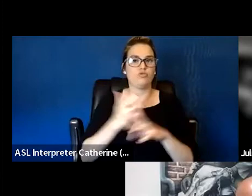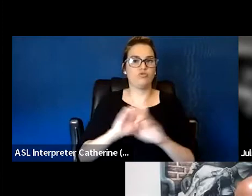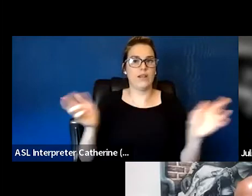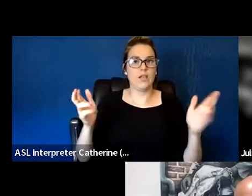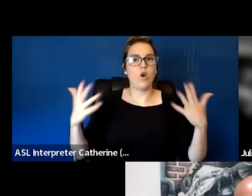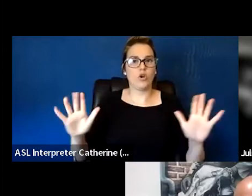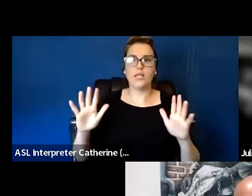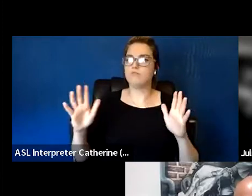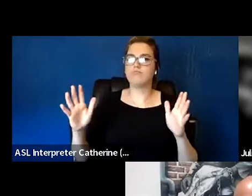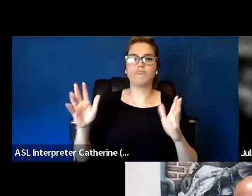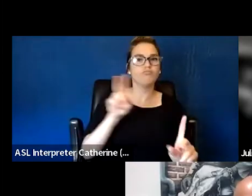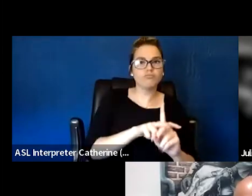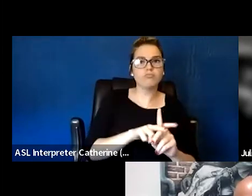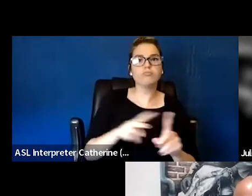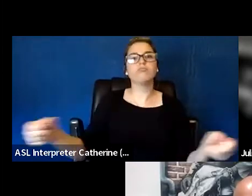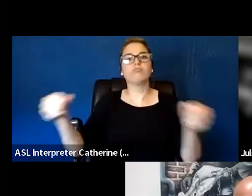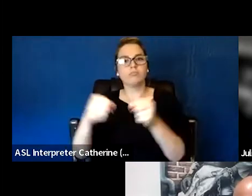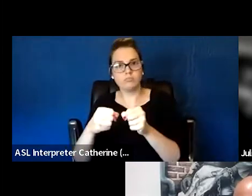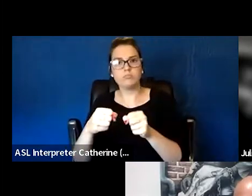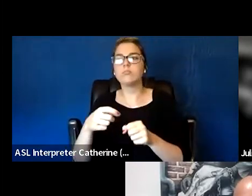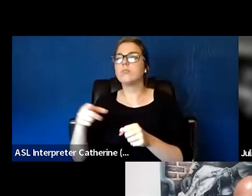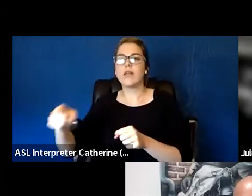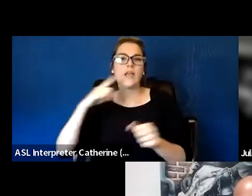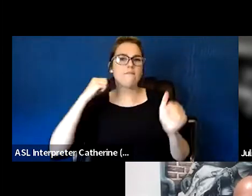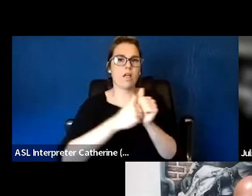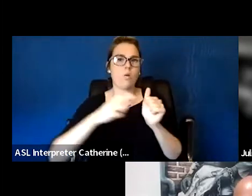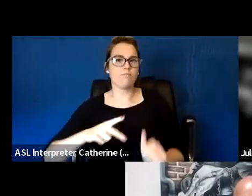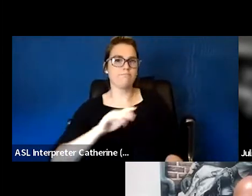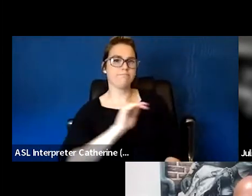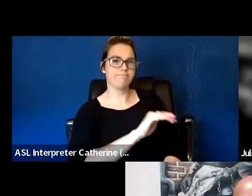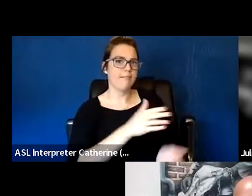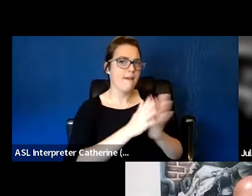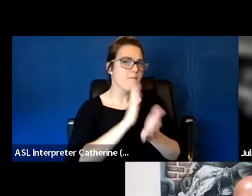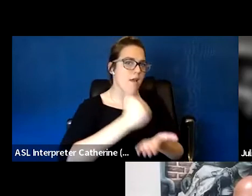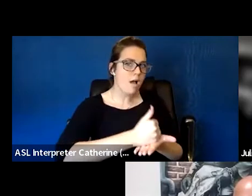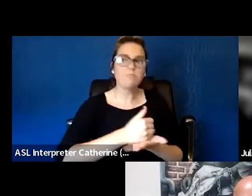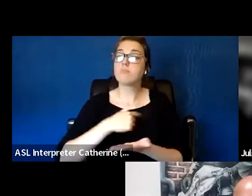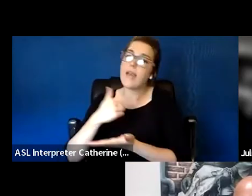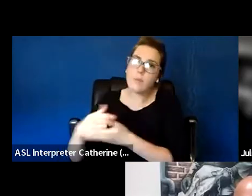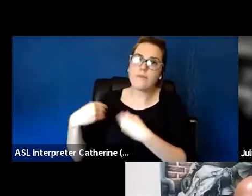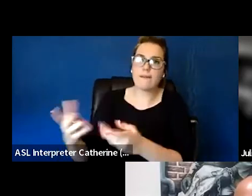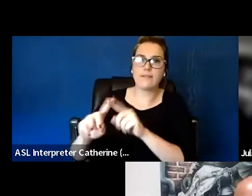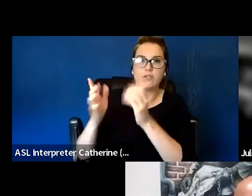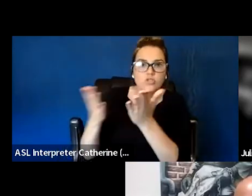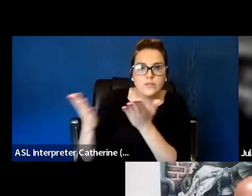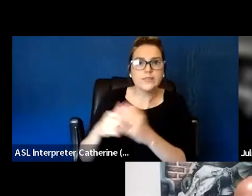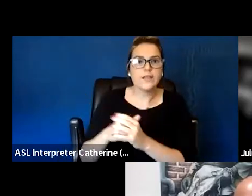and be able to reconnect them to that particular service, as well as following up with the psychiatric care,